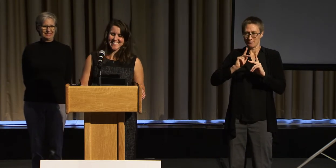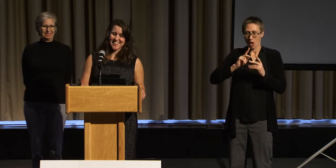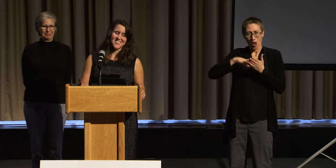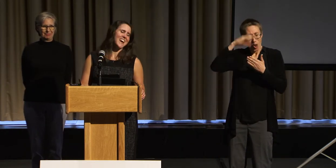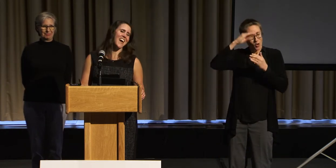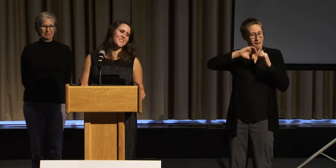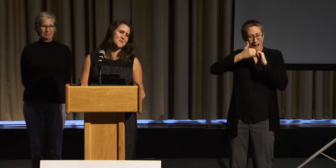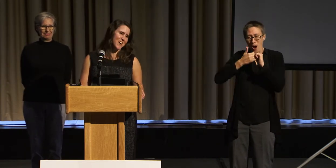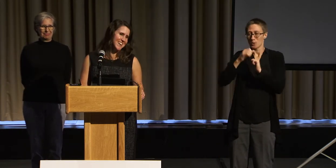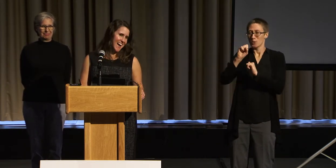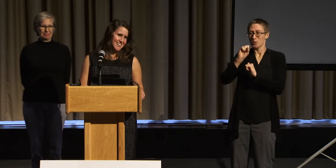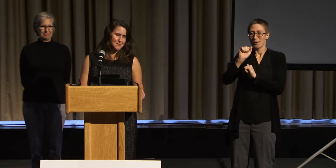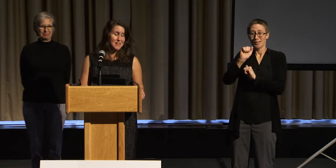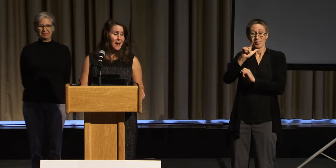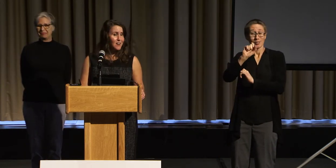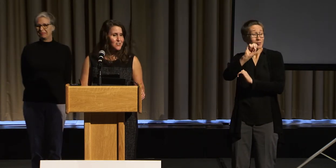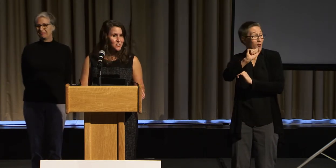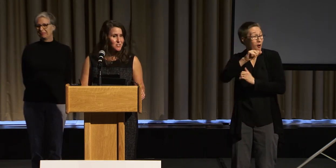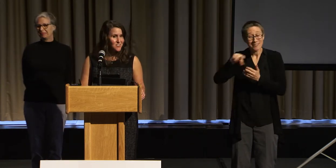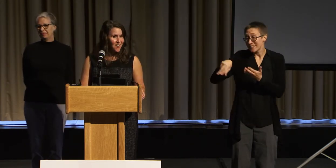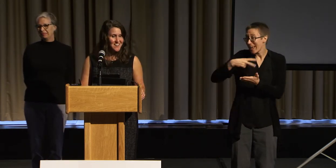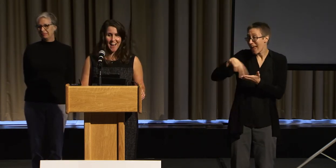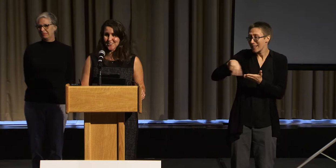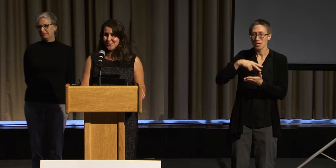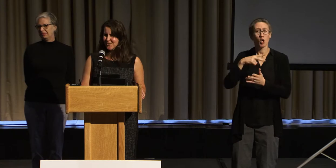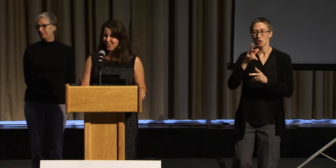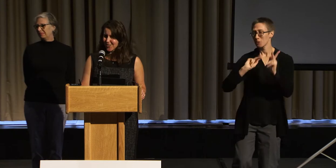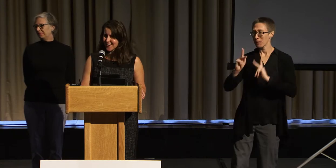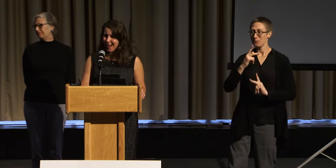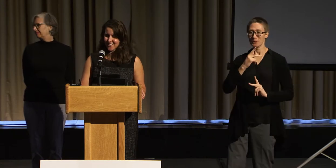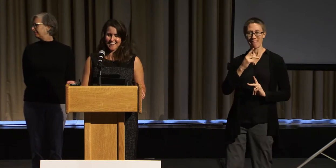So everyone asked me, how did you start? How did you learn how to dance?